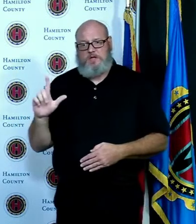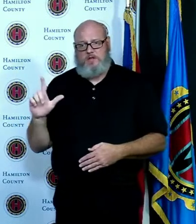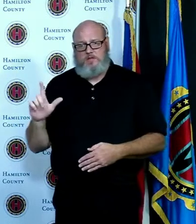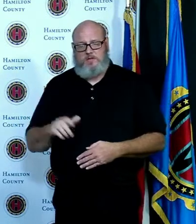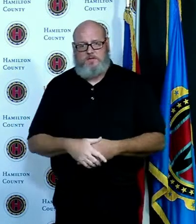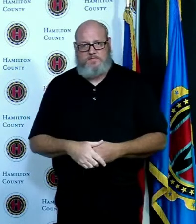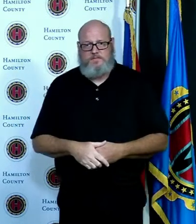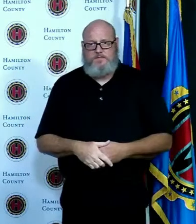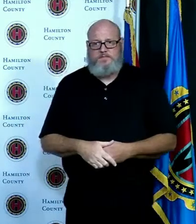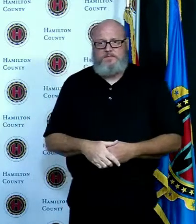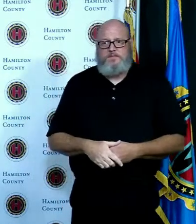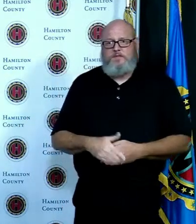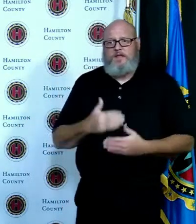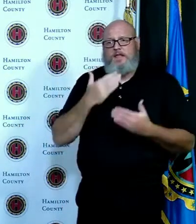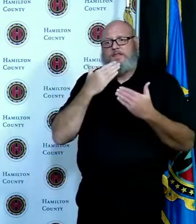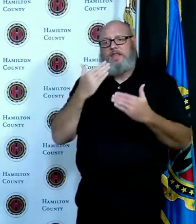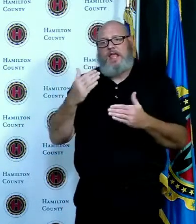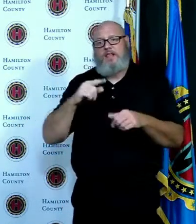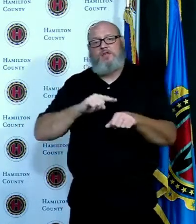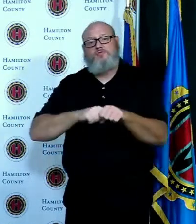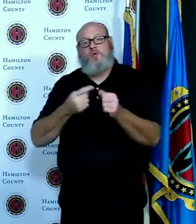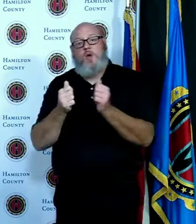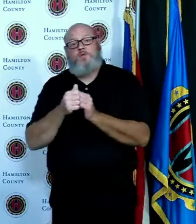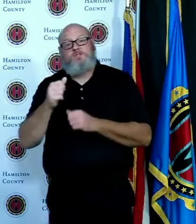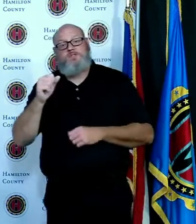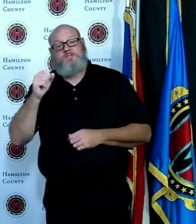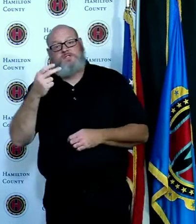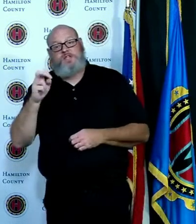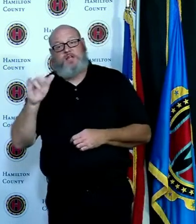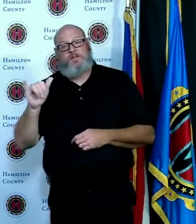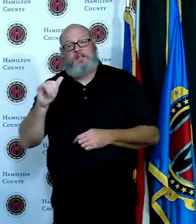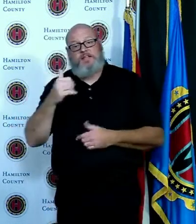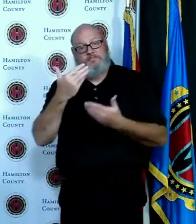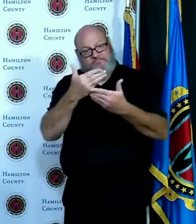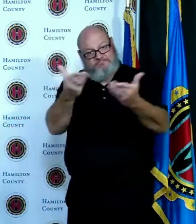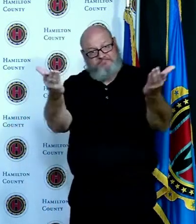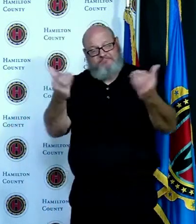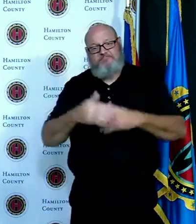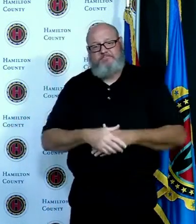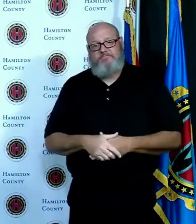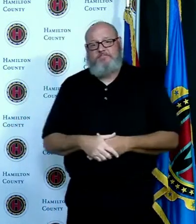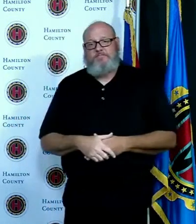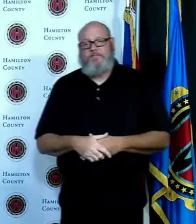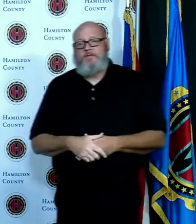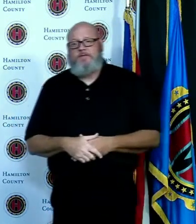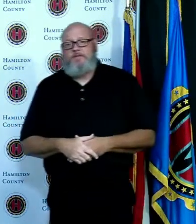to start with you and you know it talk to us about what we should expect here in the next week